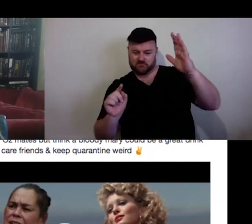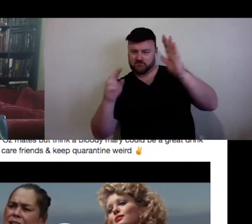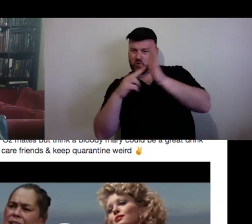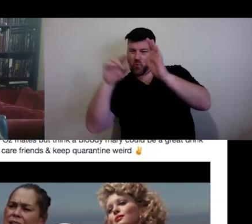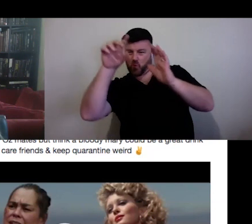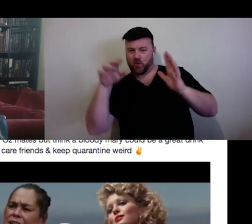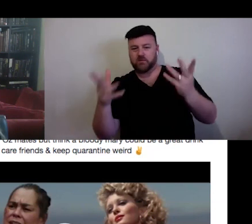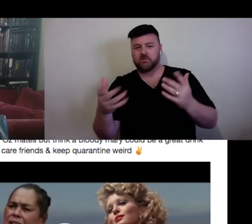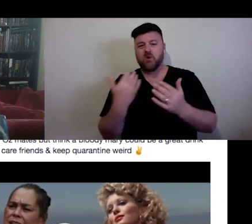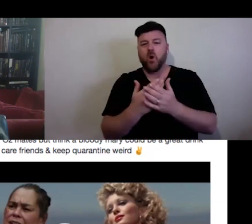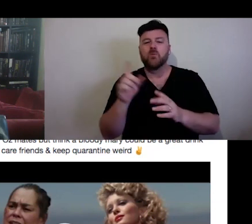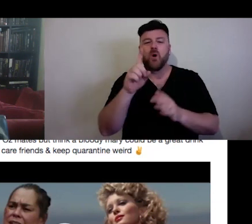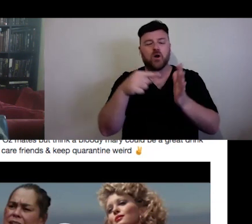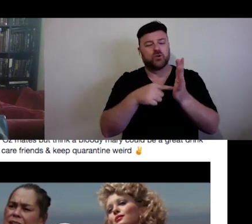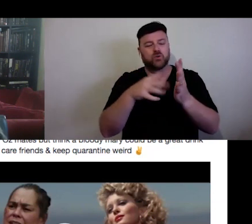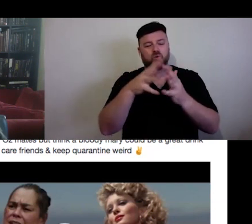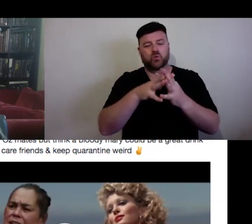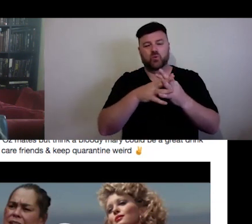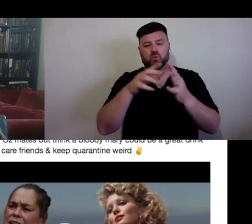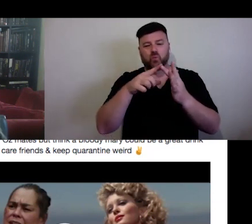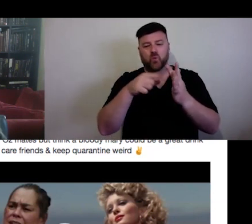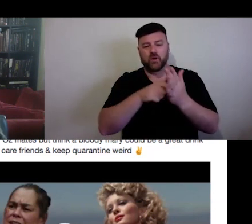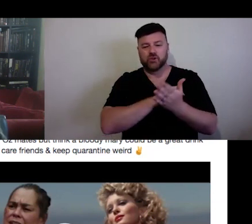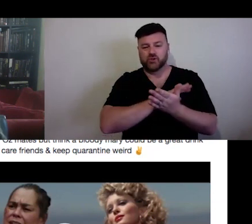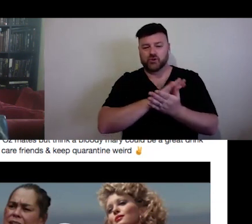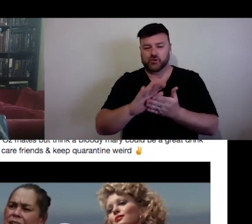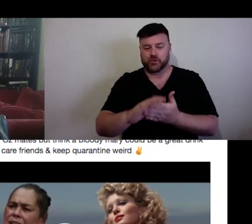for theatre company.